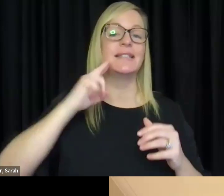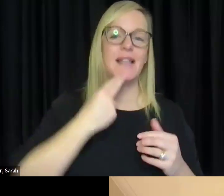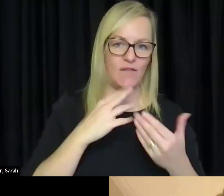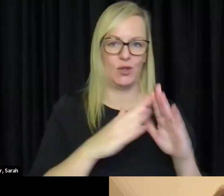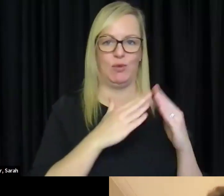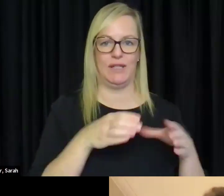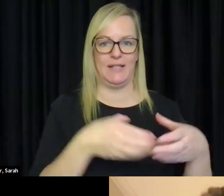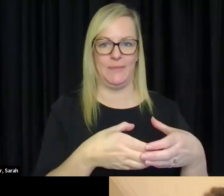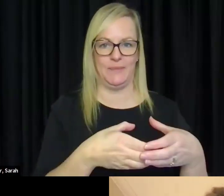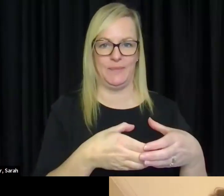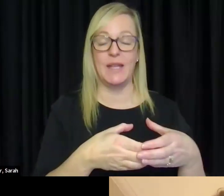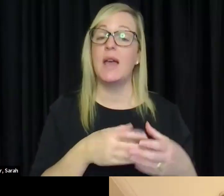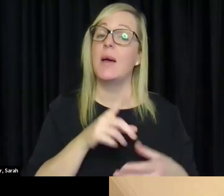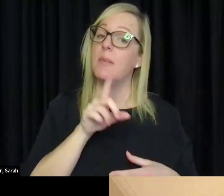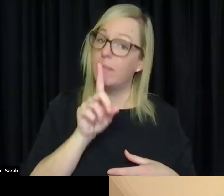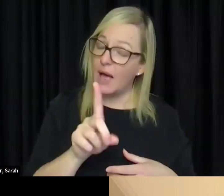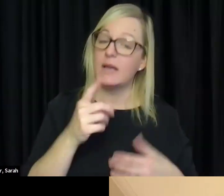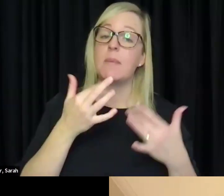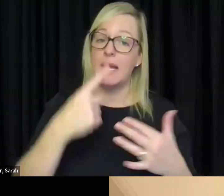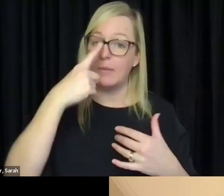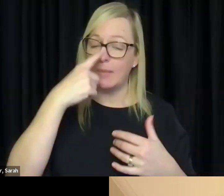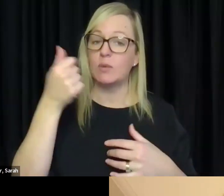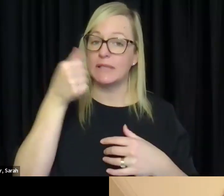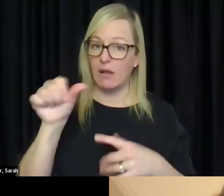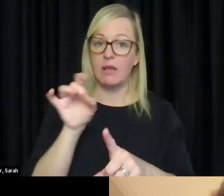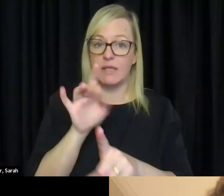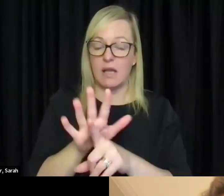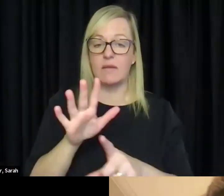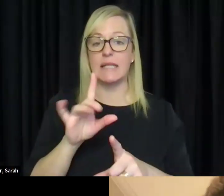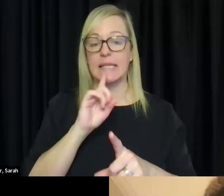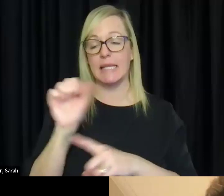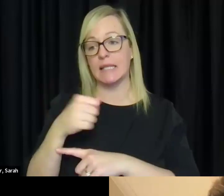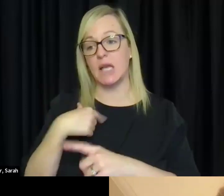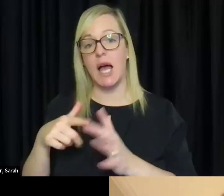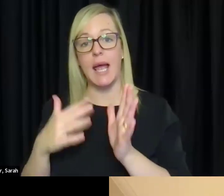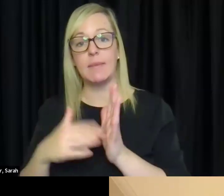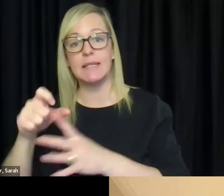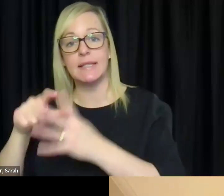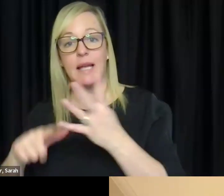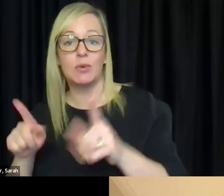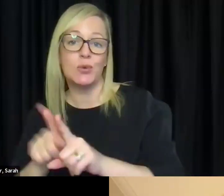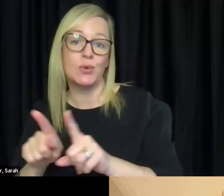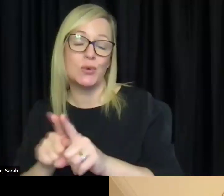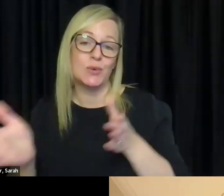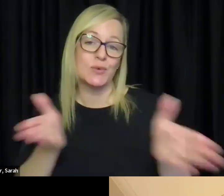In saying that many people that are deaf still identify also with the disability community.